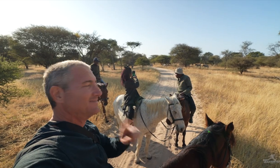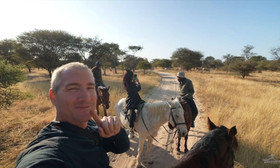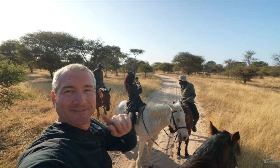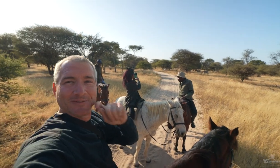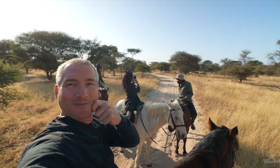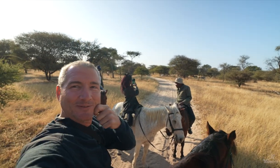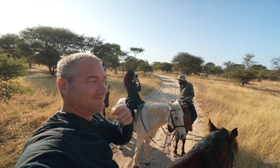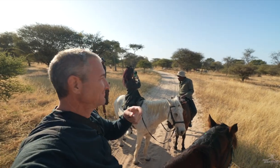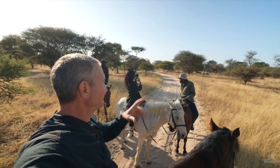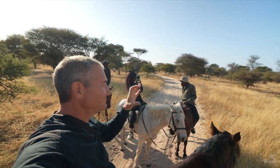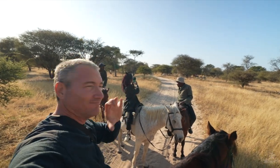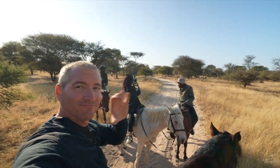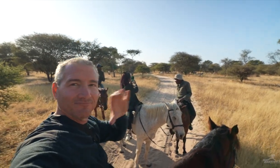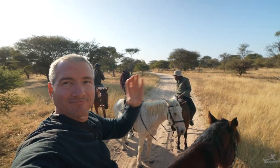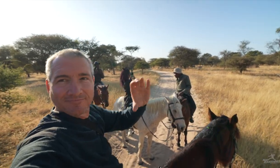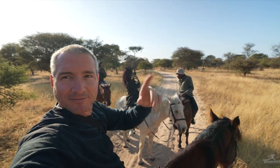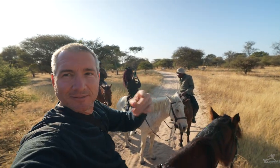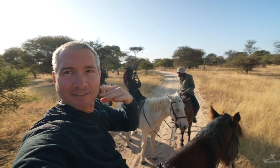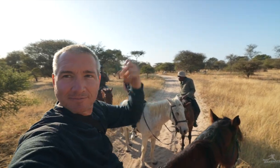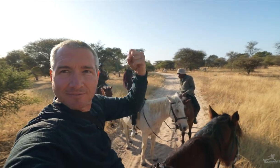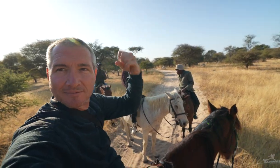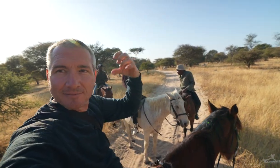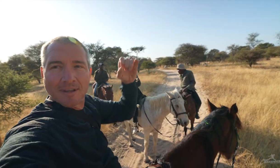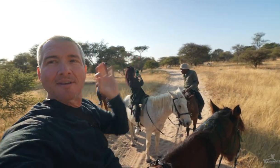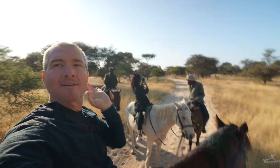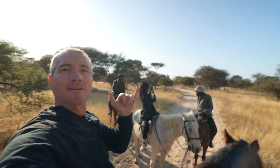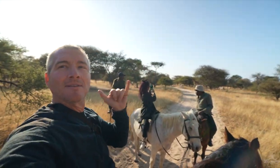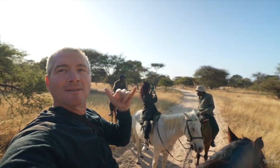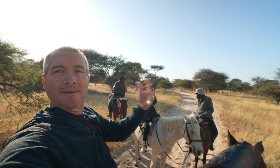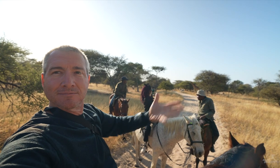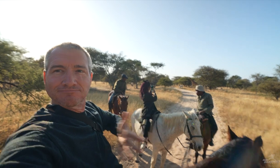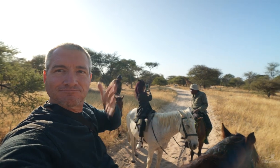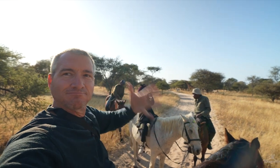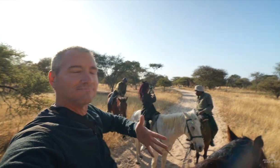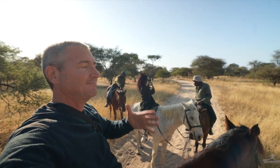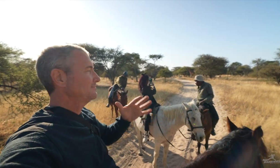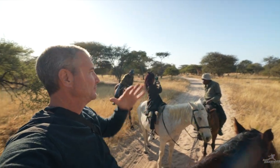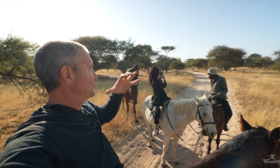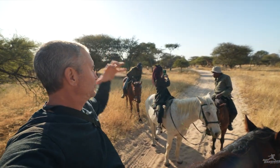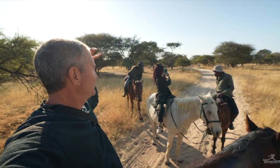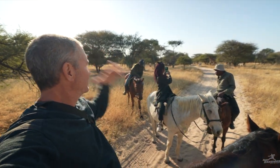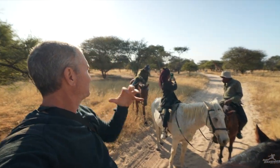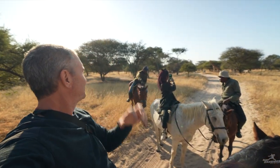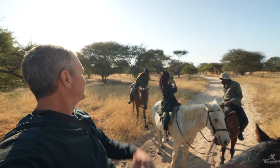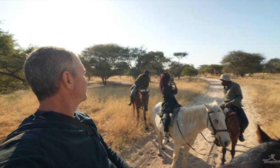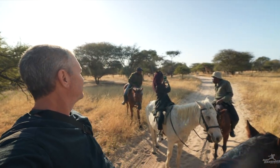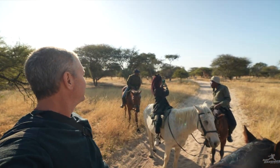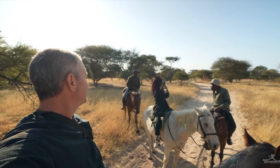It’s been cool communicating and signing to each other. That’s CHAMP.